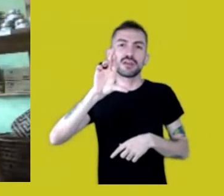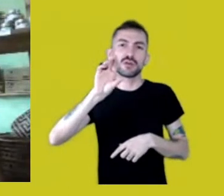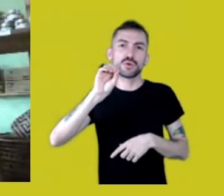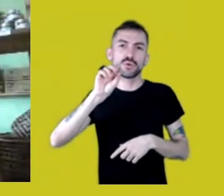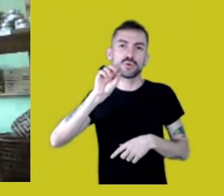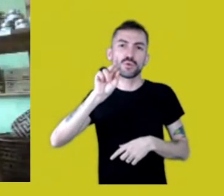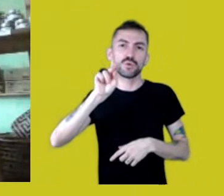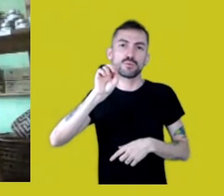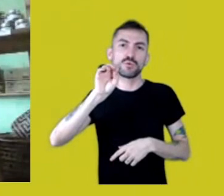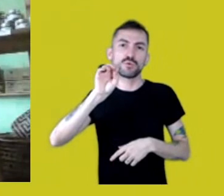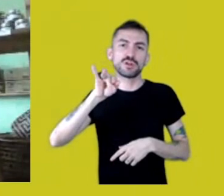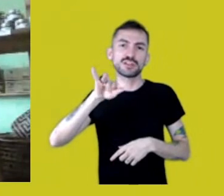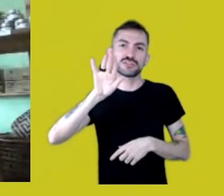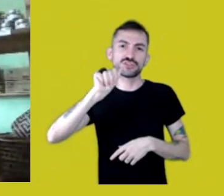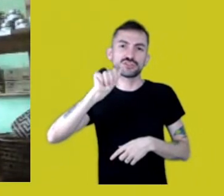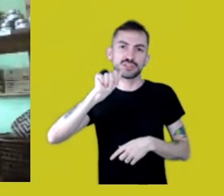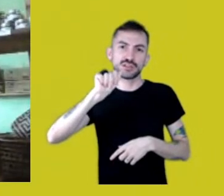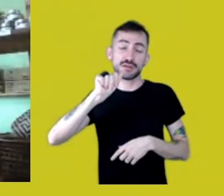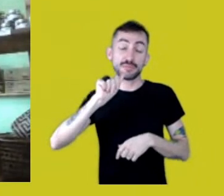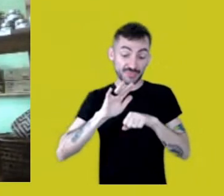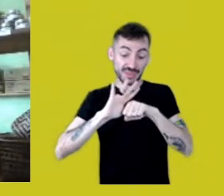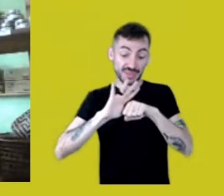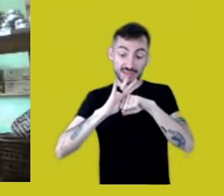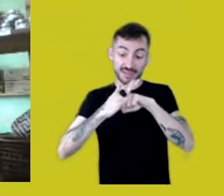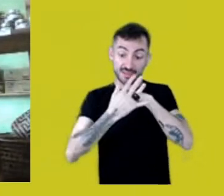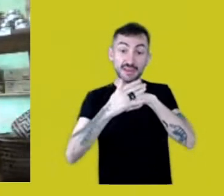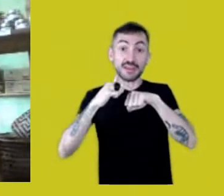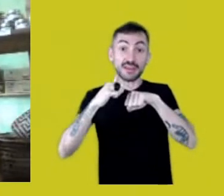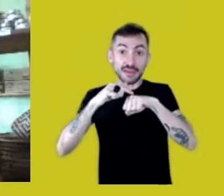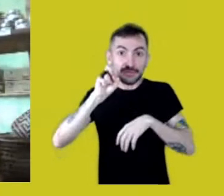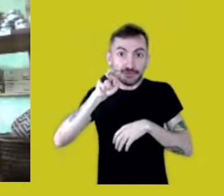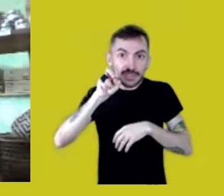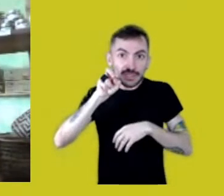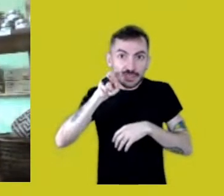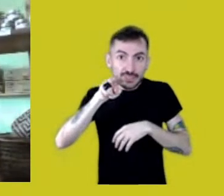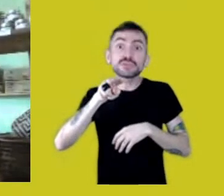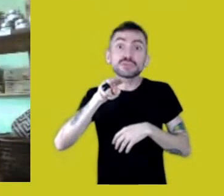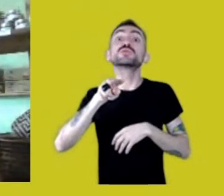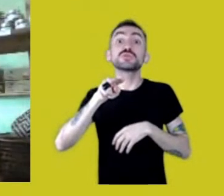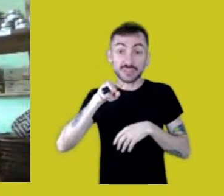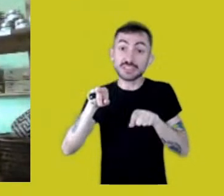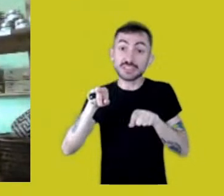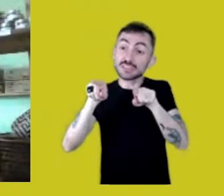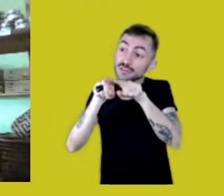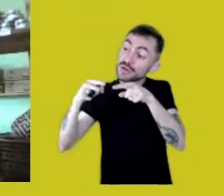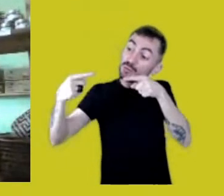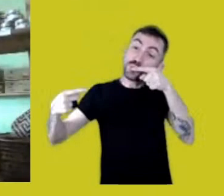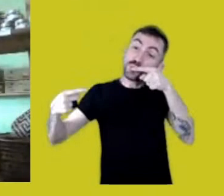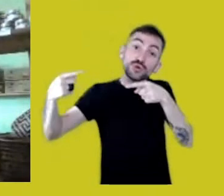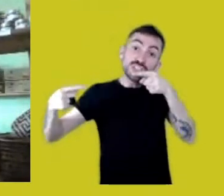And the virus is strengthened by that kind of necropolitics.